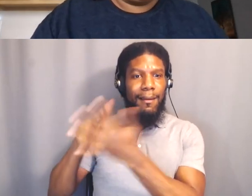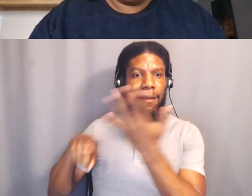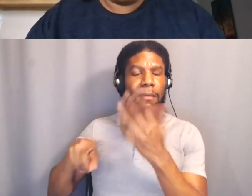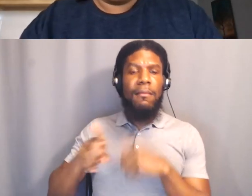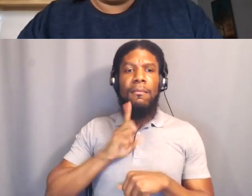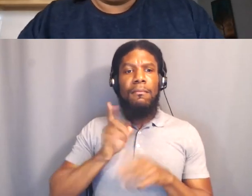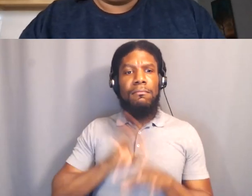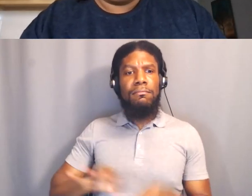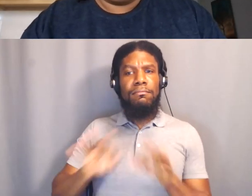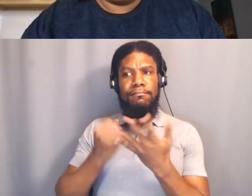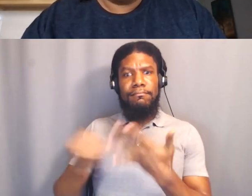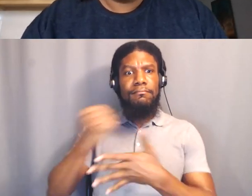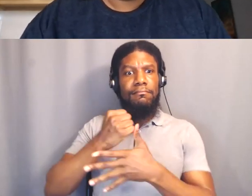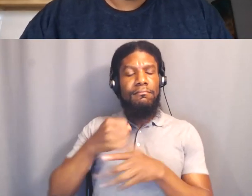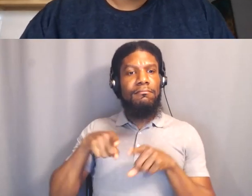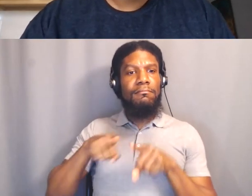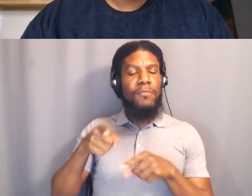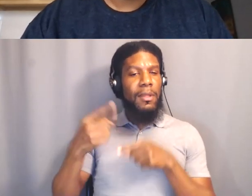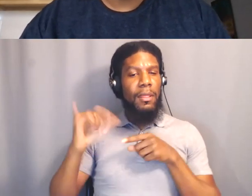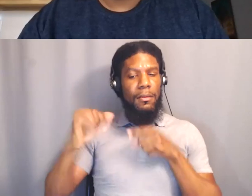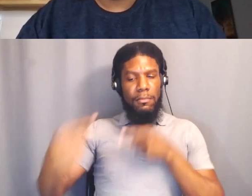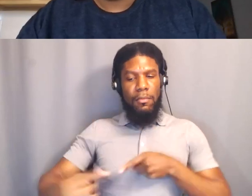and liberation for everyone that you can get discouraged.